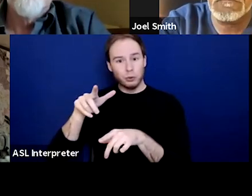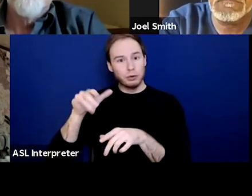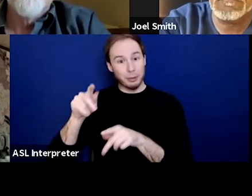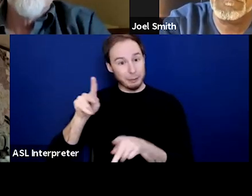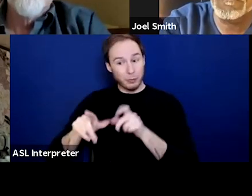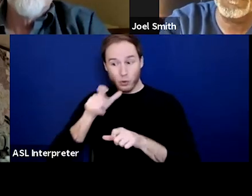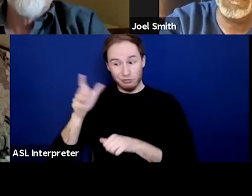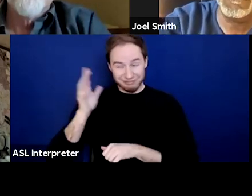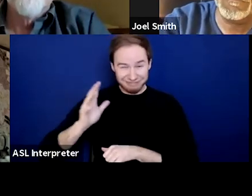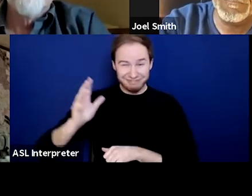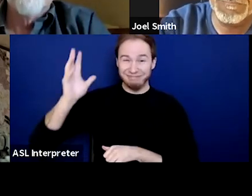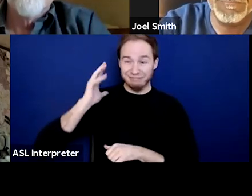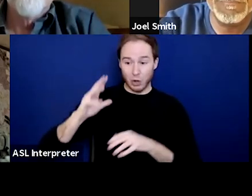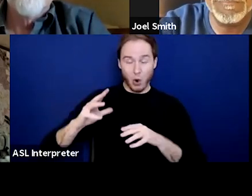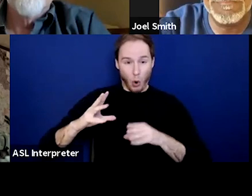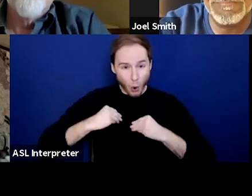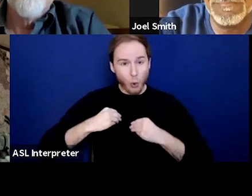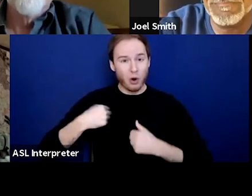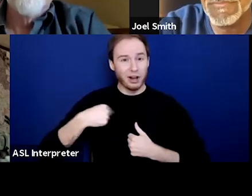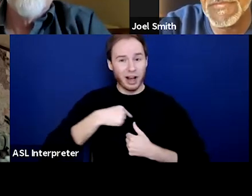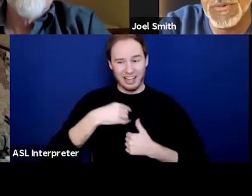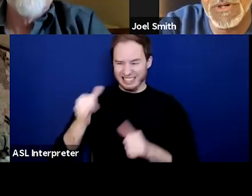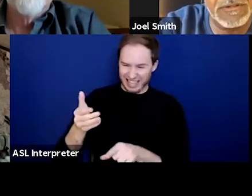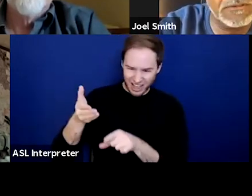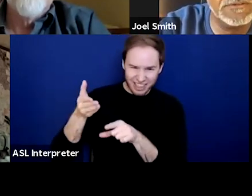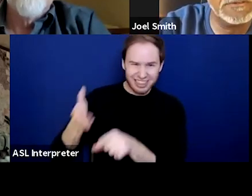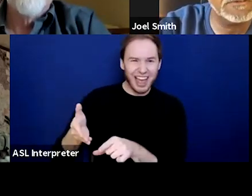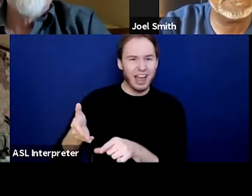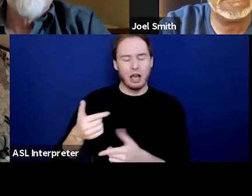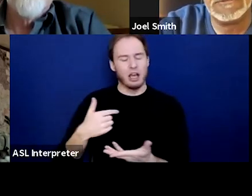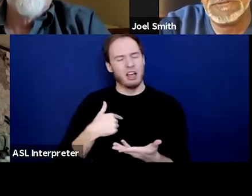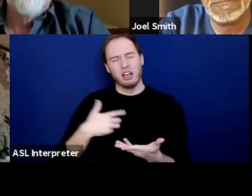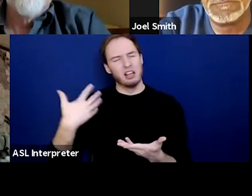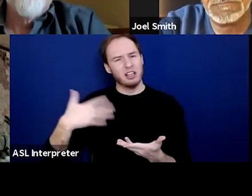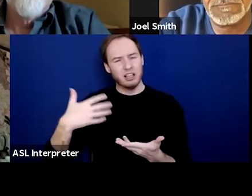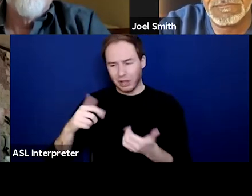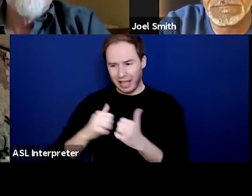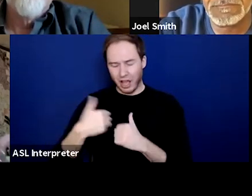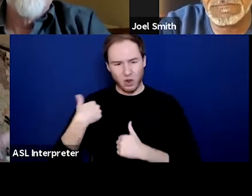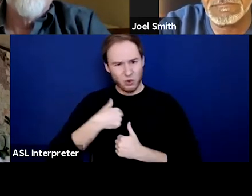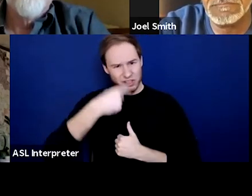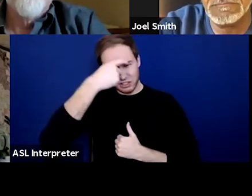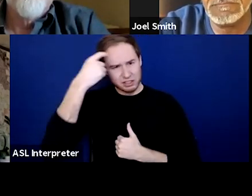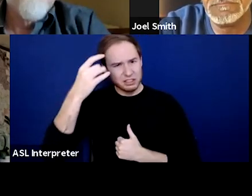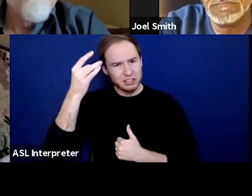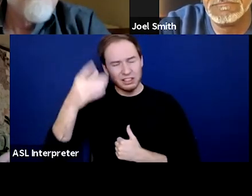And it's still alive and breathing. And so, I still, I learned how to deal with it the way I've watched other people deal with it.